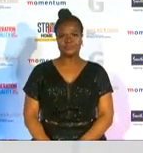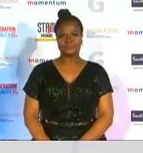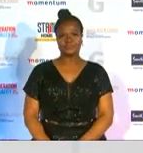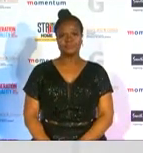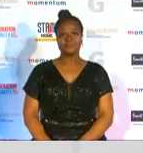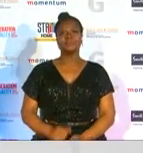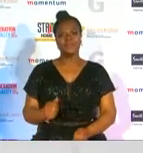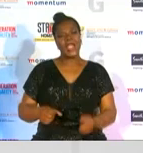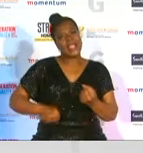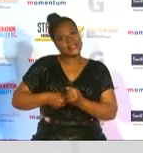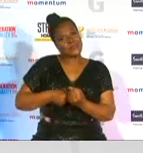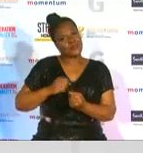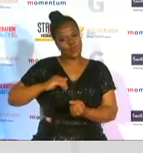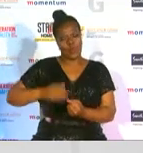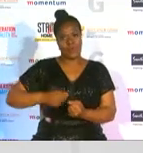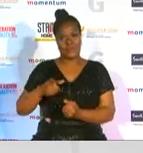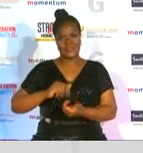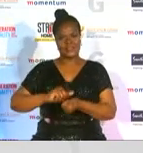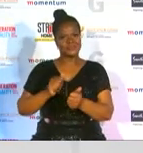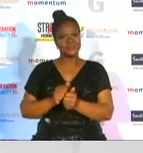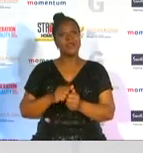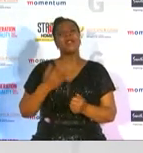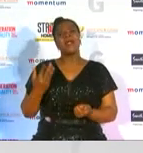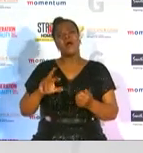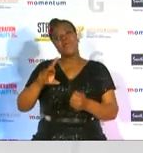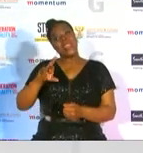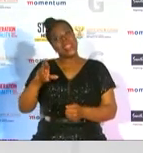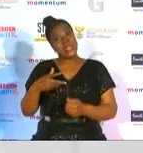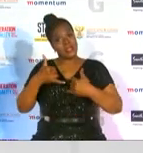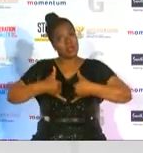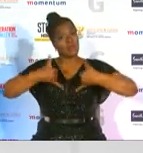supporting women in sports now the next award we have seen people